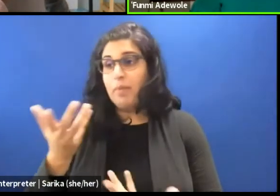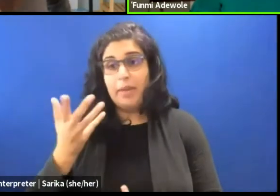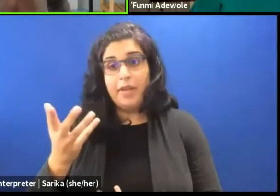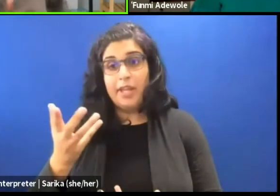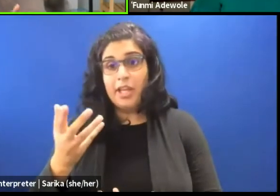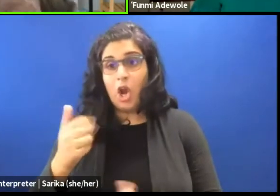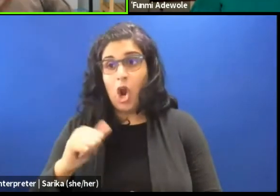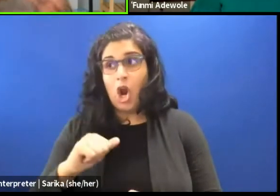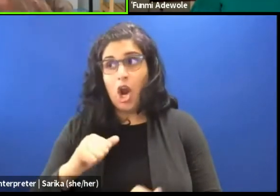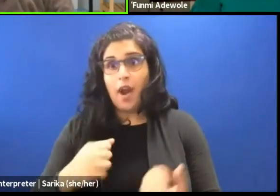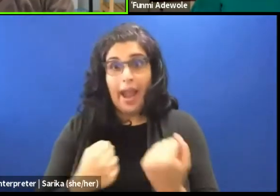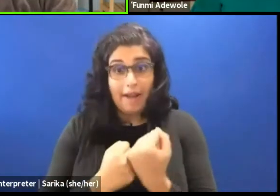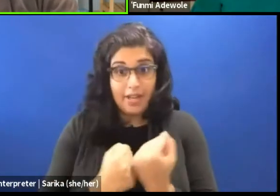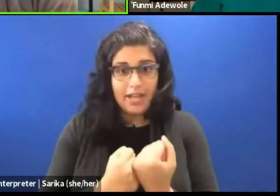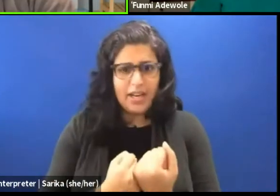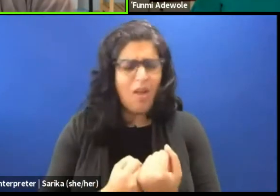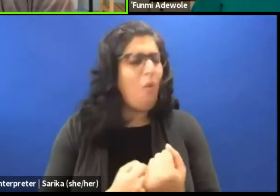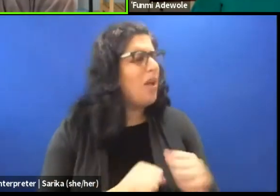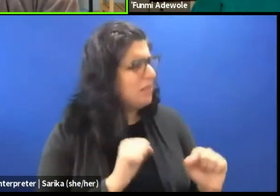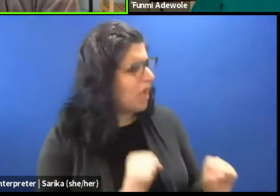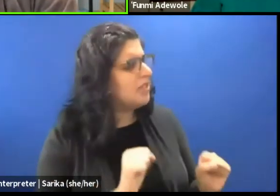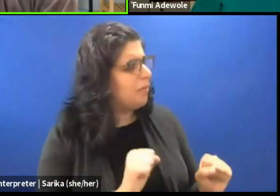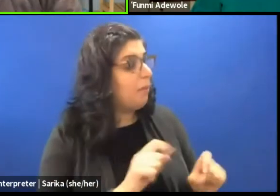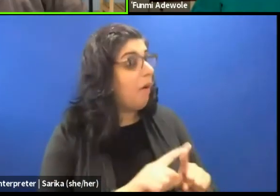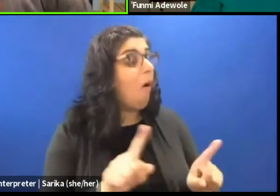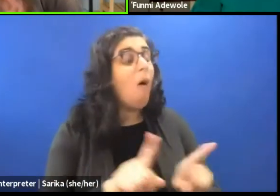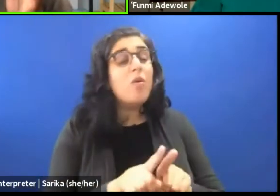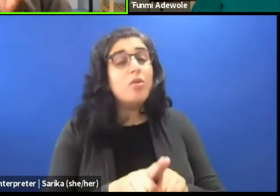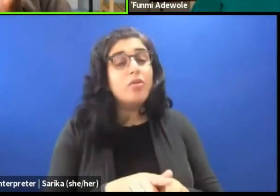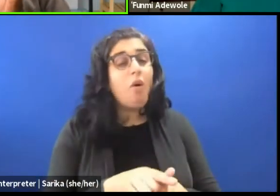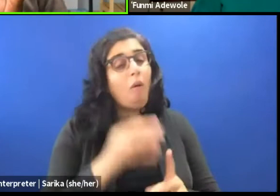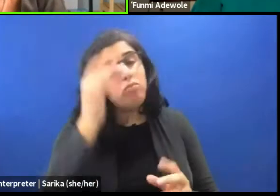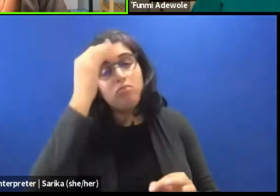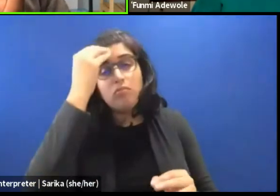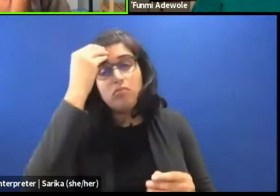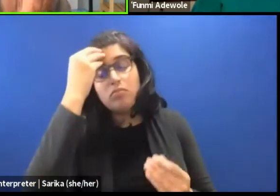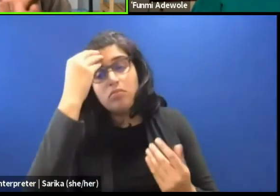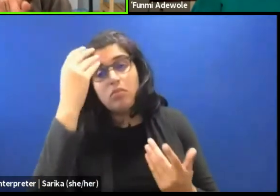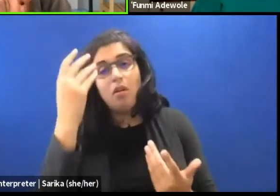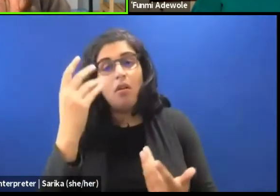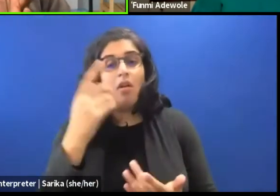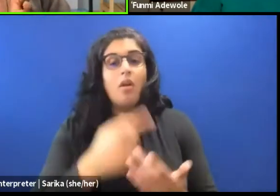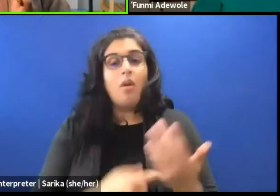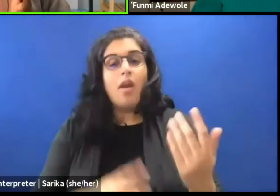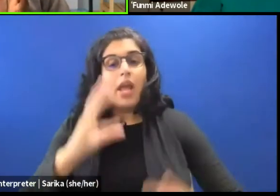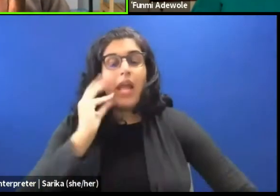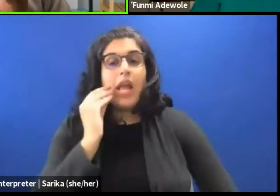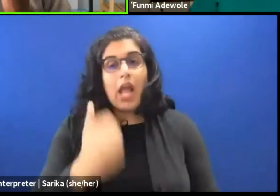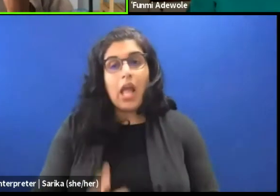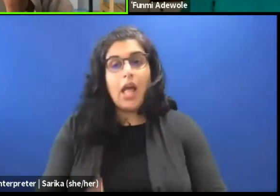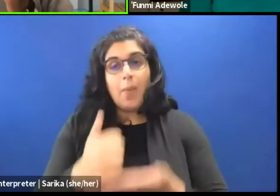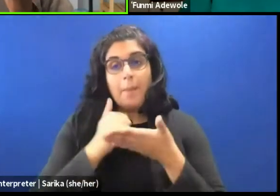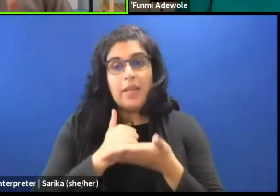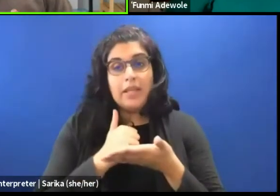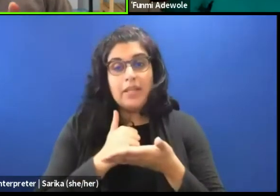It's a possibility, but then also just thinking in terms of what are the experience sort of help me to really think